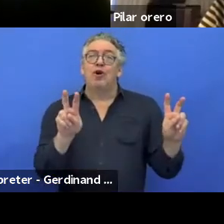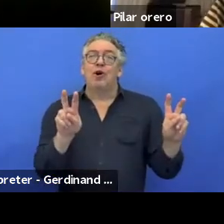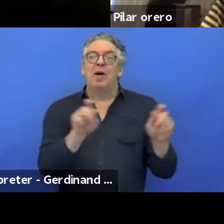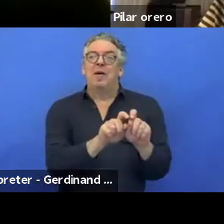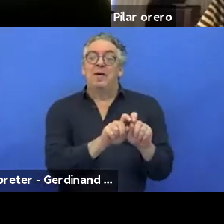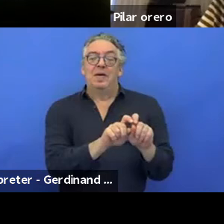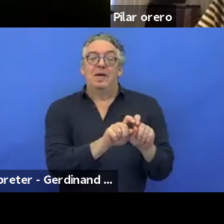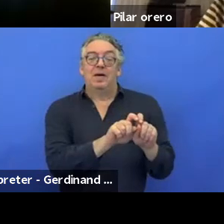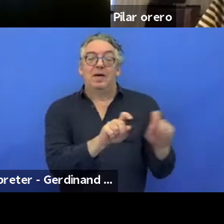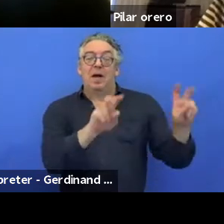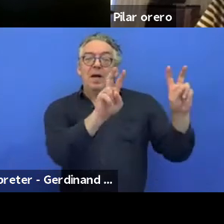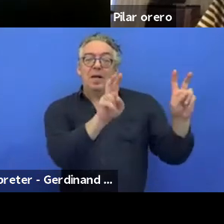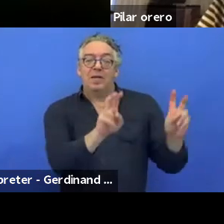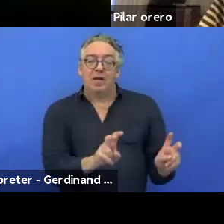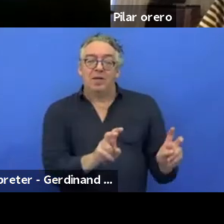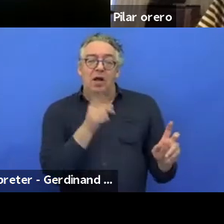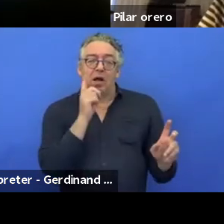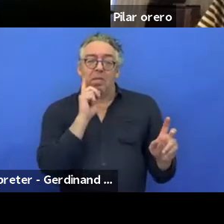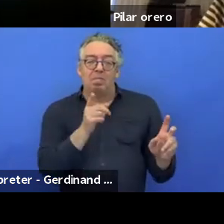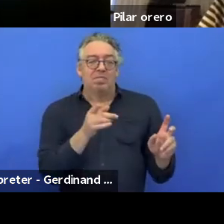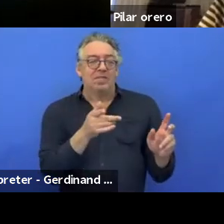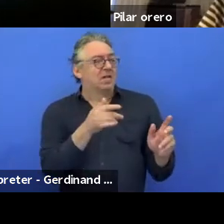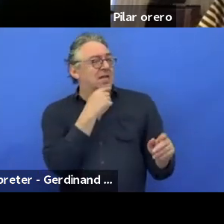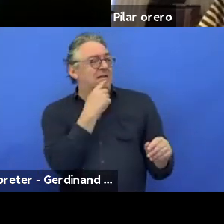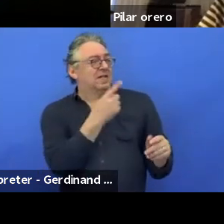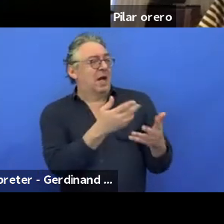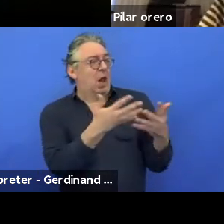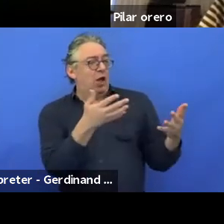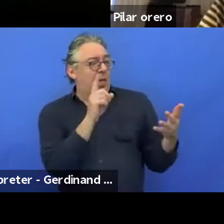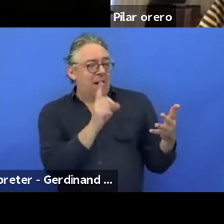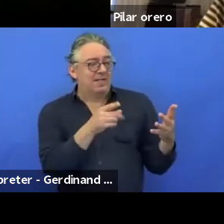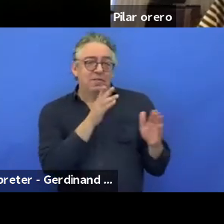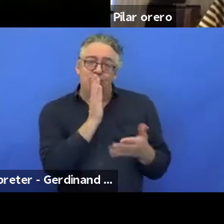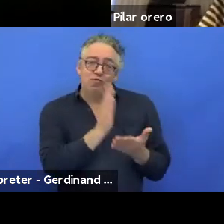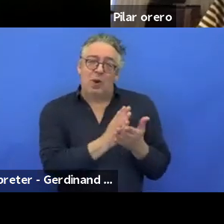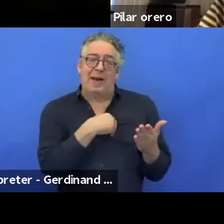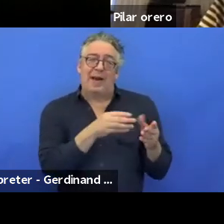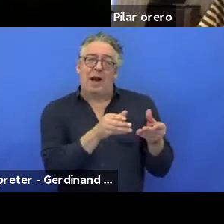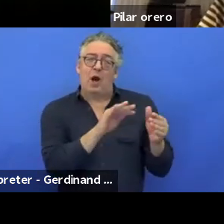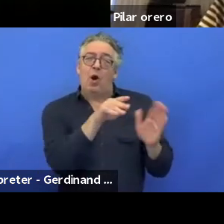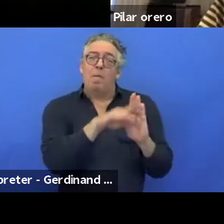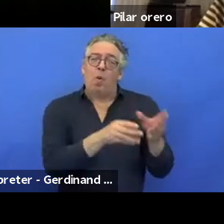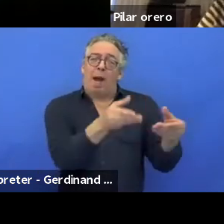We have to dig into the entire programme to find it. So thank you very much.